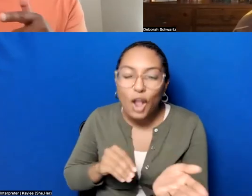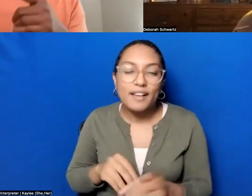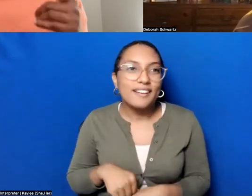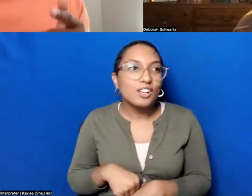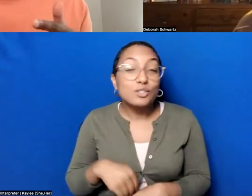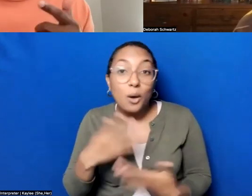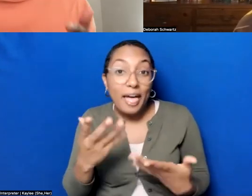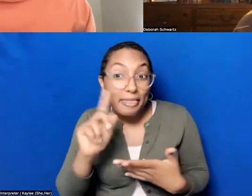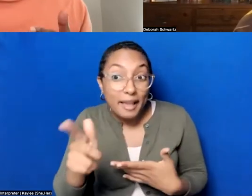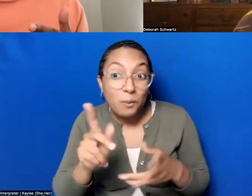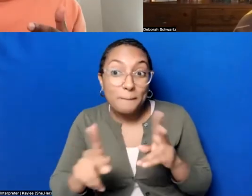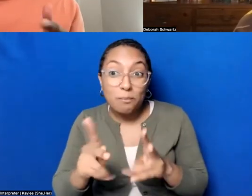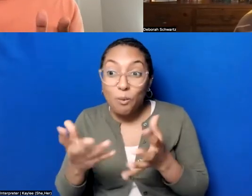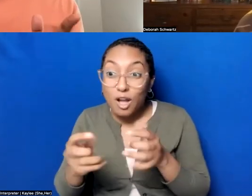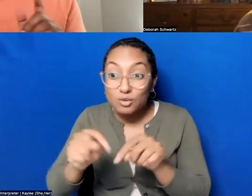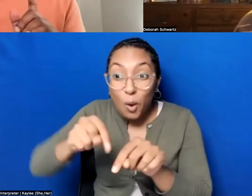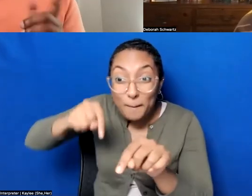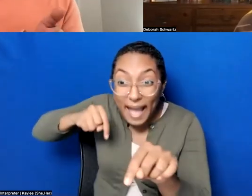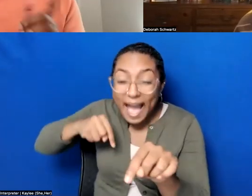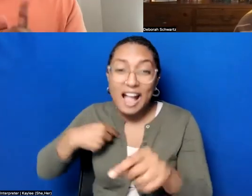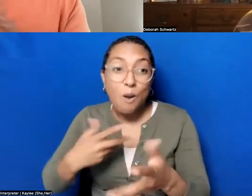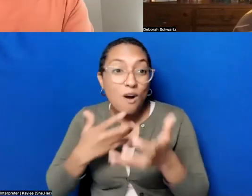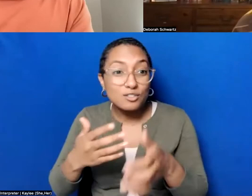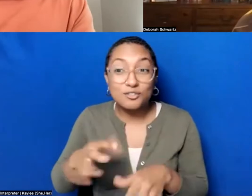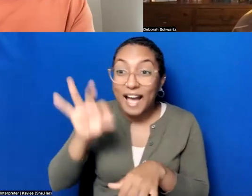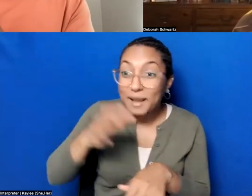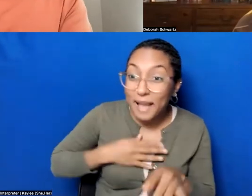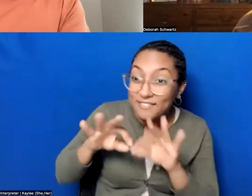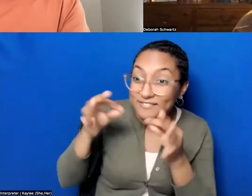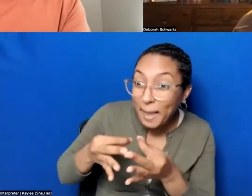you know, find that person on the neighborhood, or learn about this store, this building,